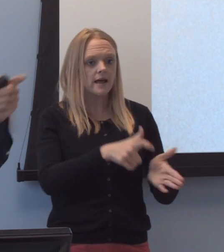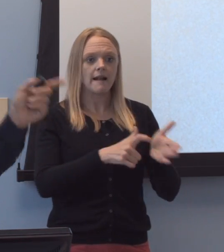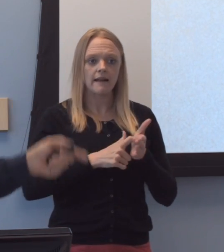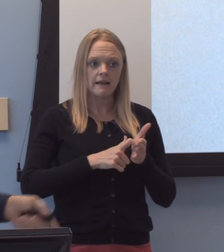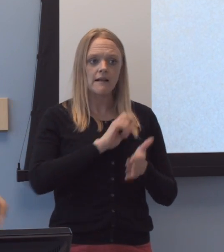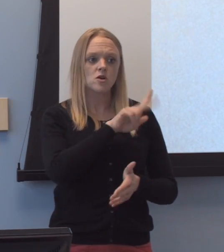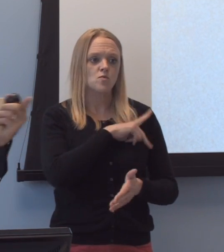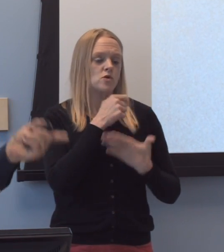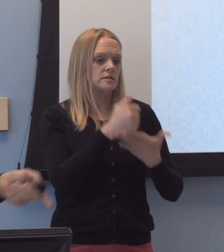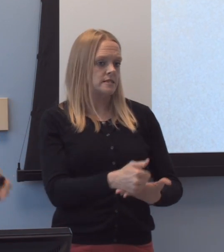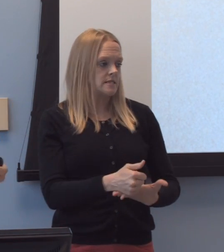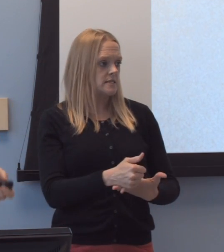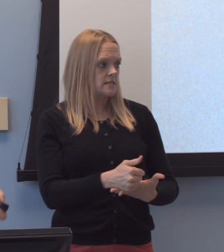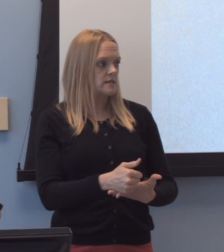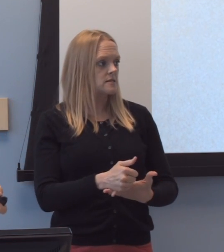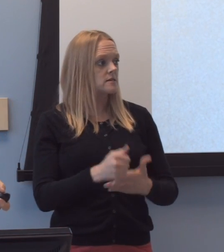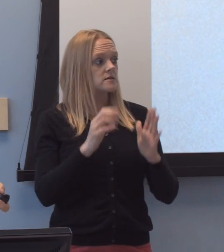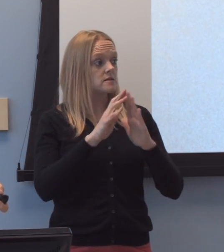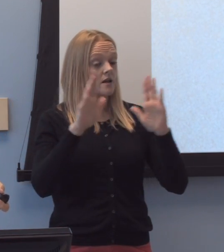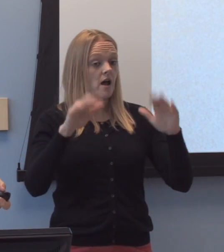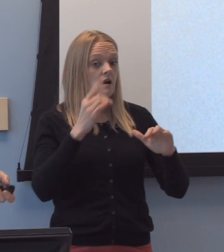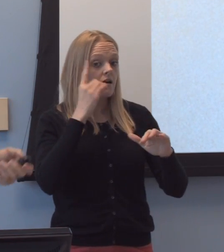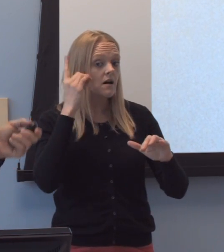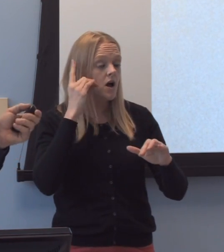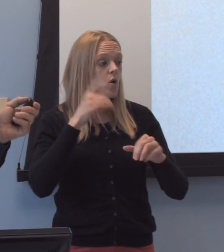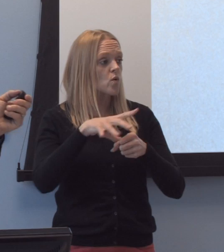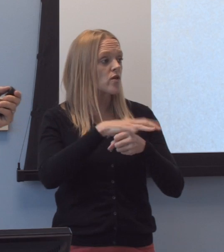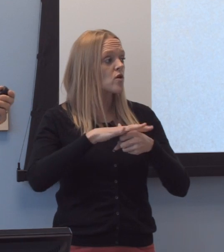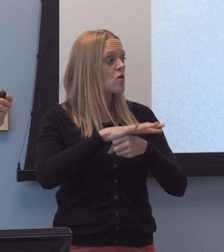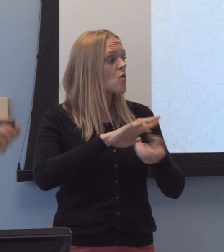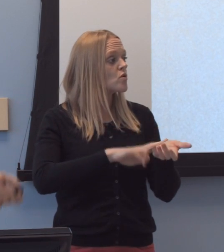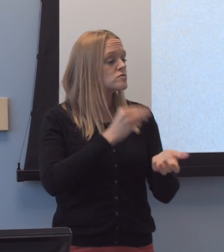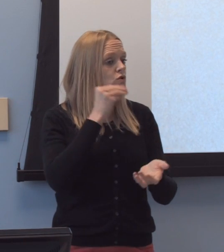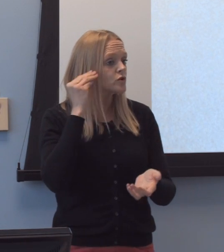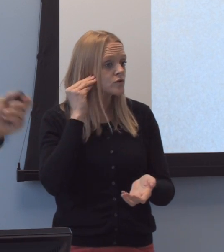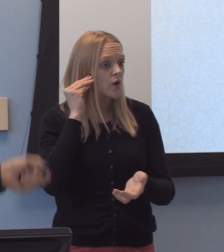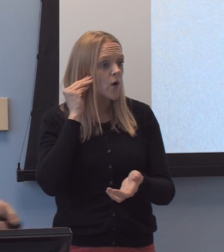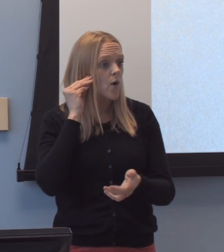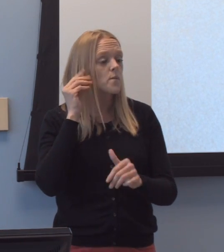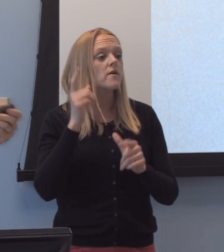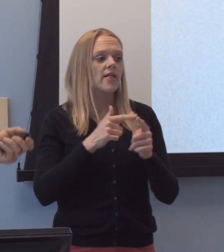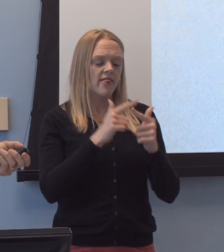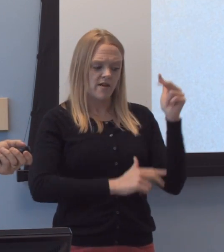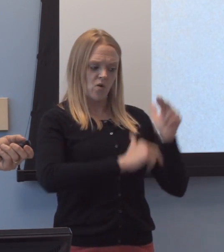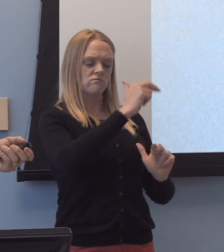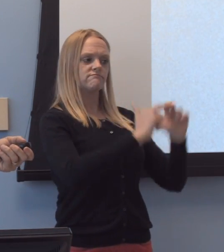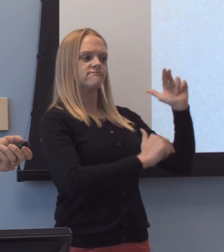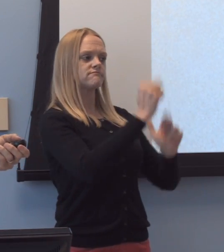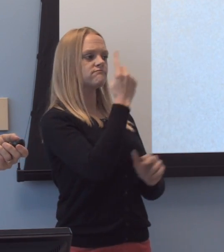at that time, a partnership with a local nursing home. We then built a residential, uh, house,